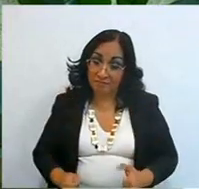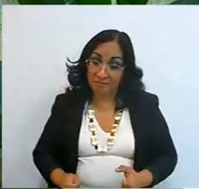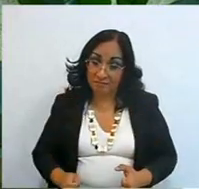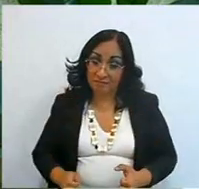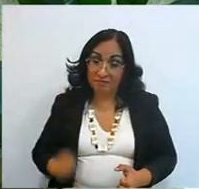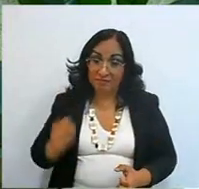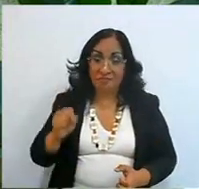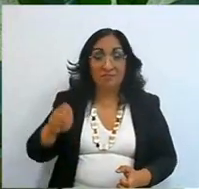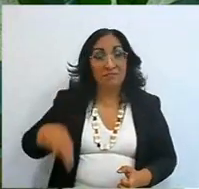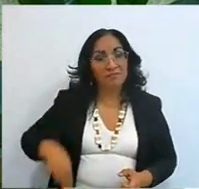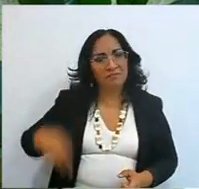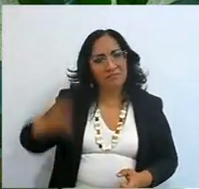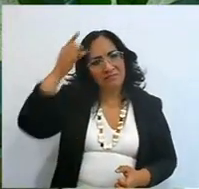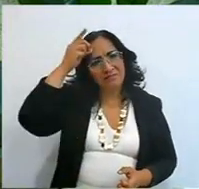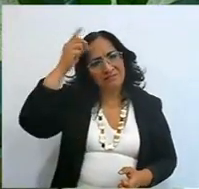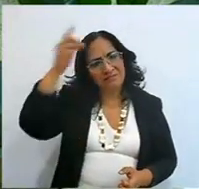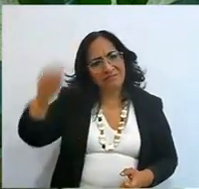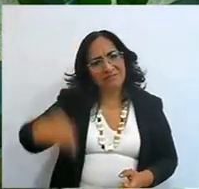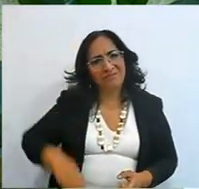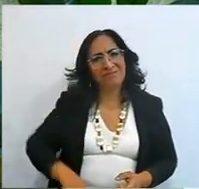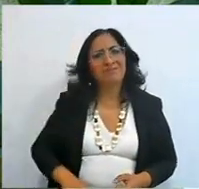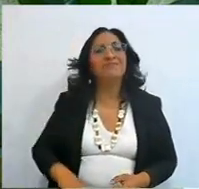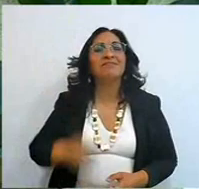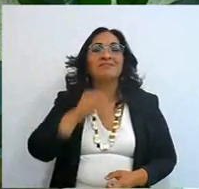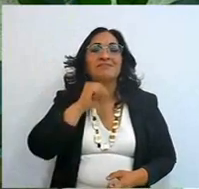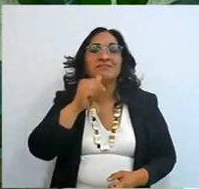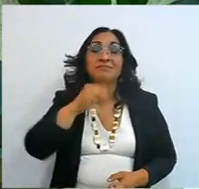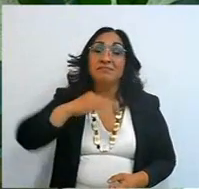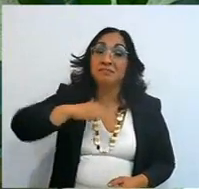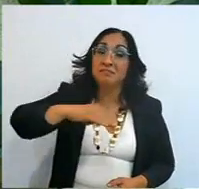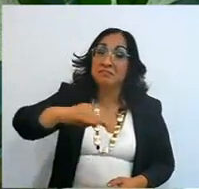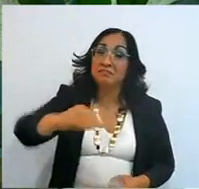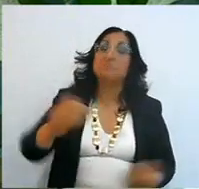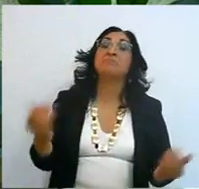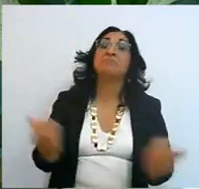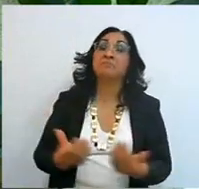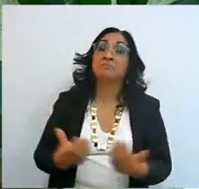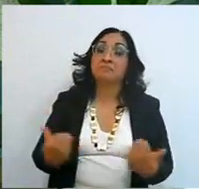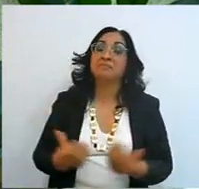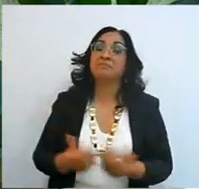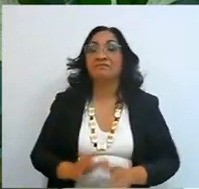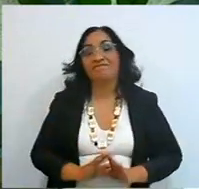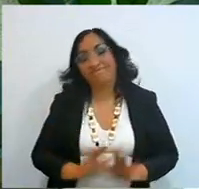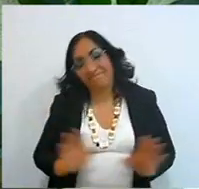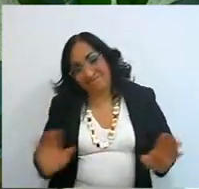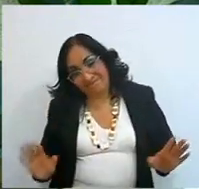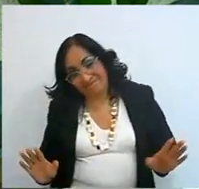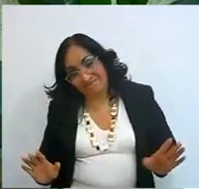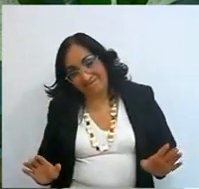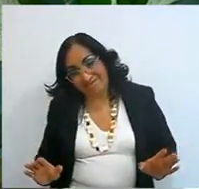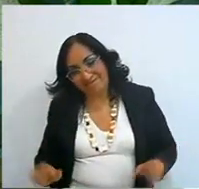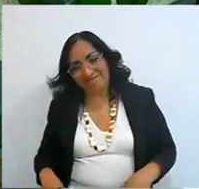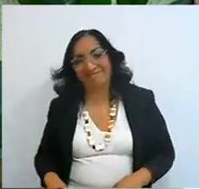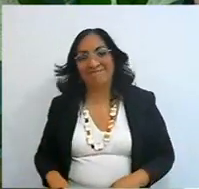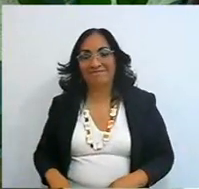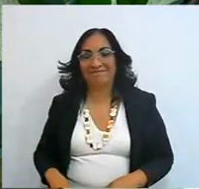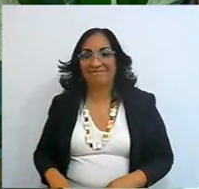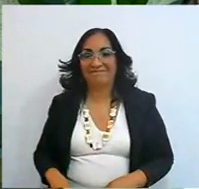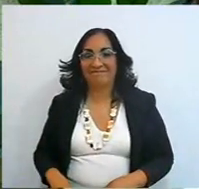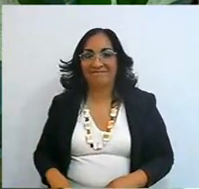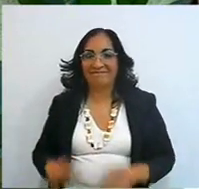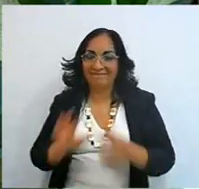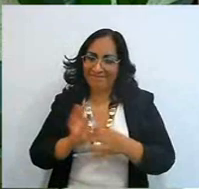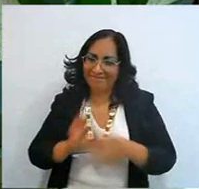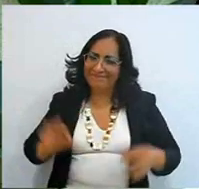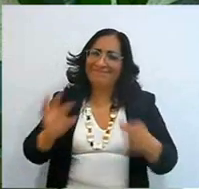and it is a reality, nothing and I am going to put it here, nothing good you can do, because you can do many things,